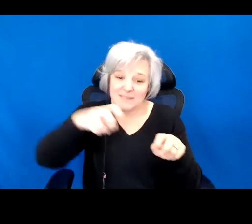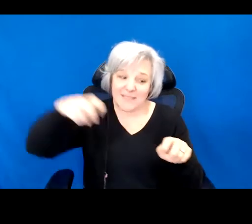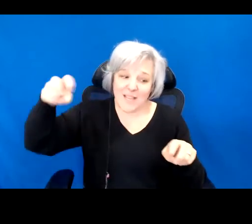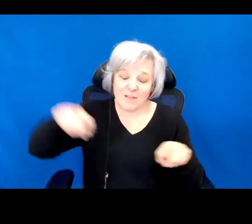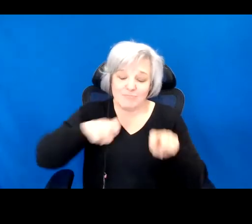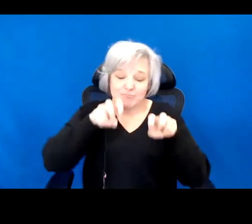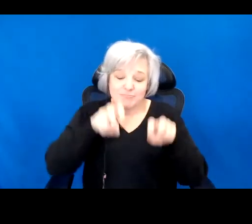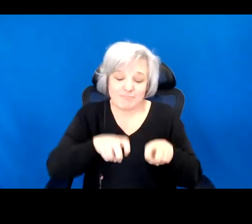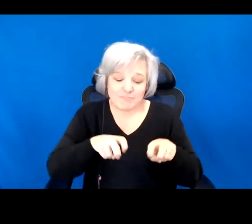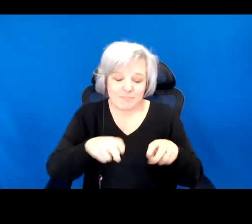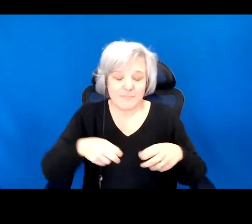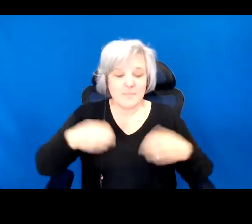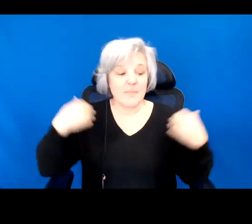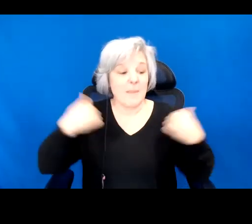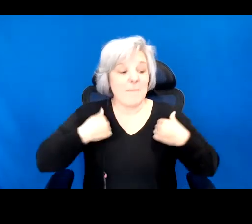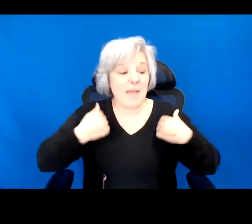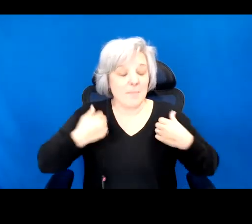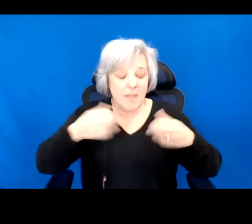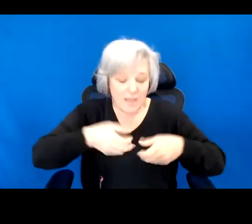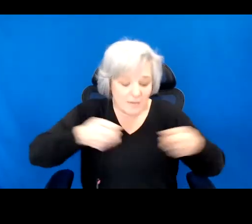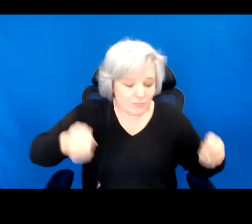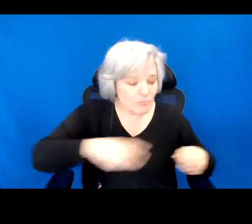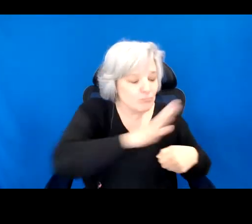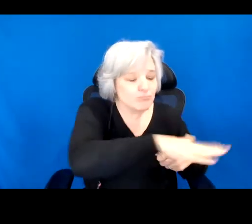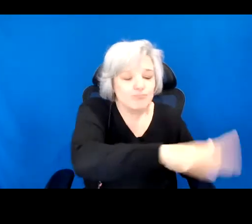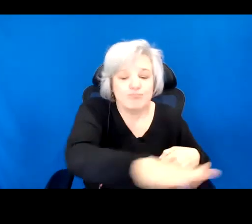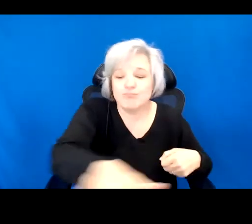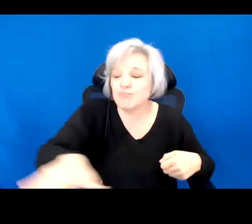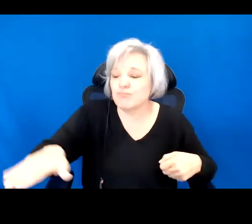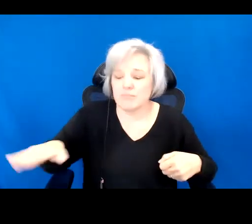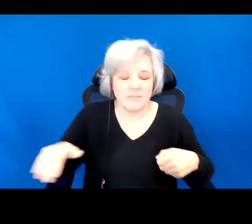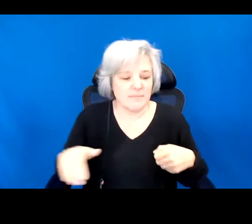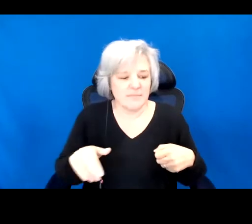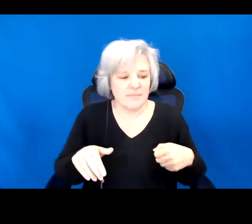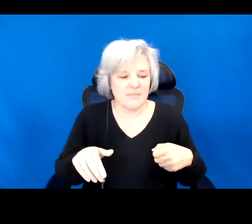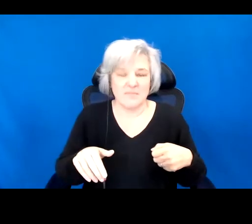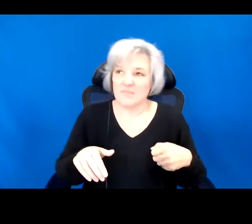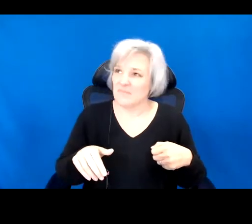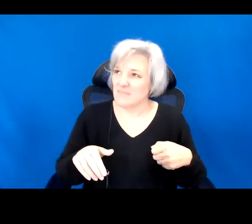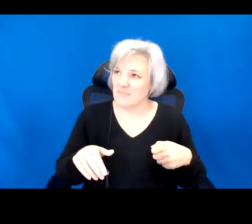backpack scattered around us. This is not what my teacher told us, you said